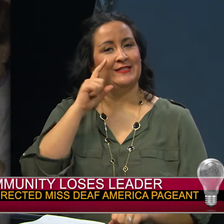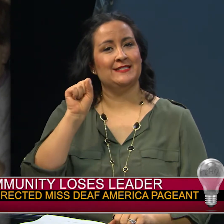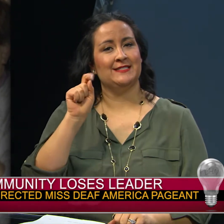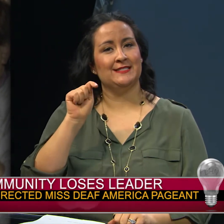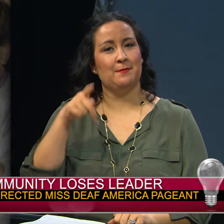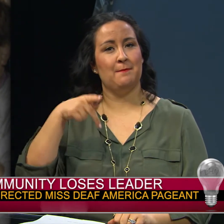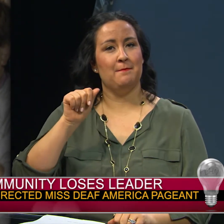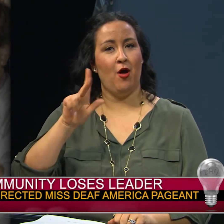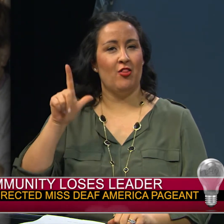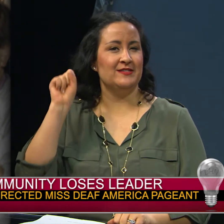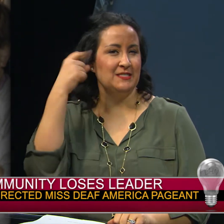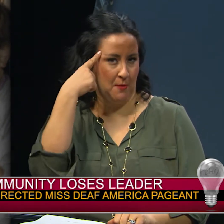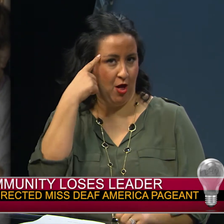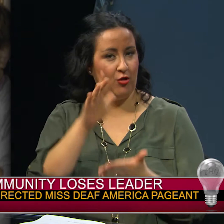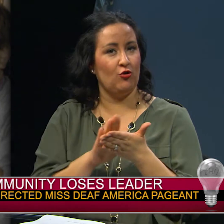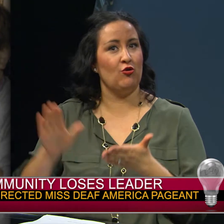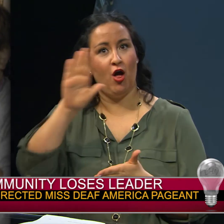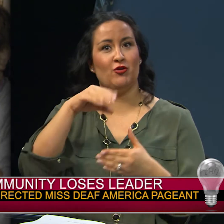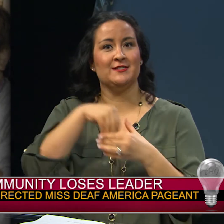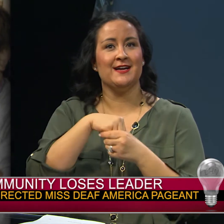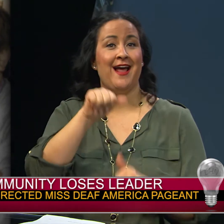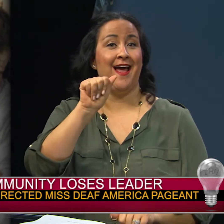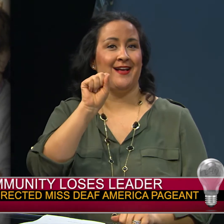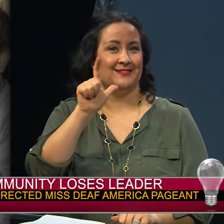in the ASL and interpreting program.